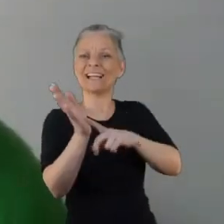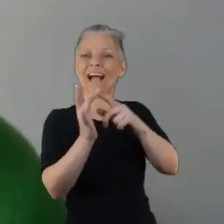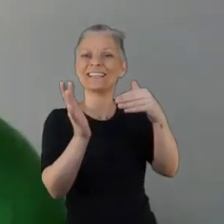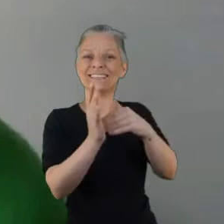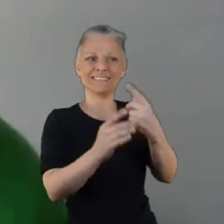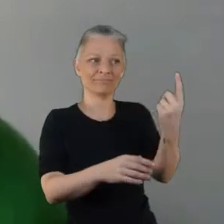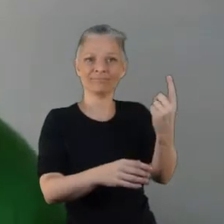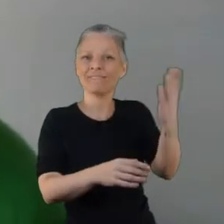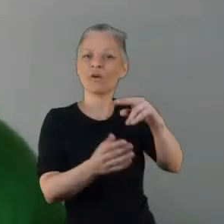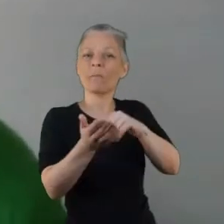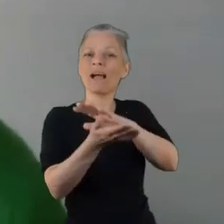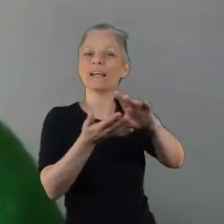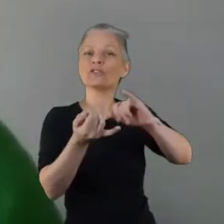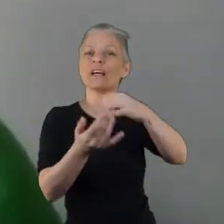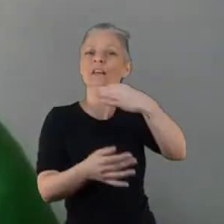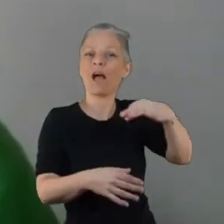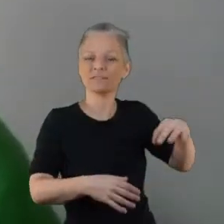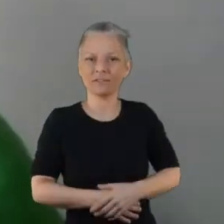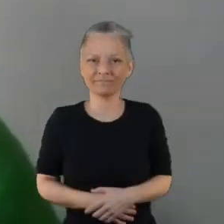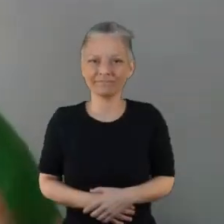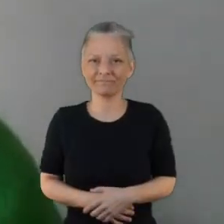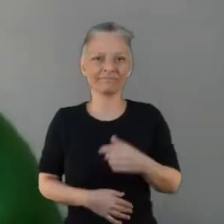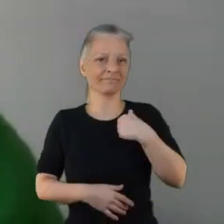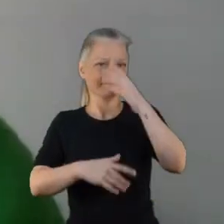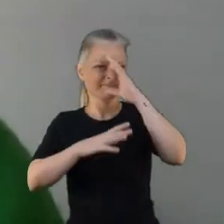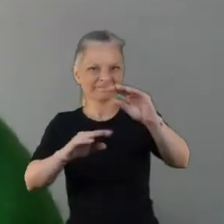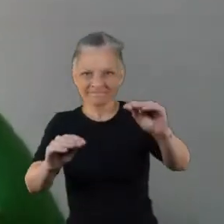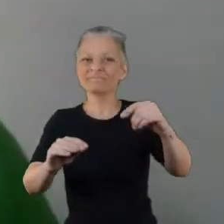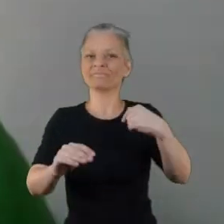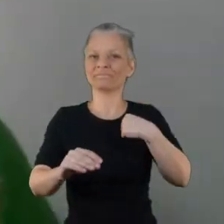I'm wondering if one of you wouldn't mind sharing a little bit of background as to why